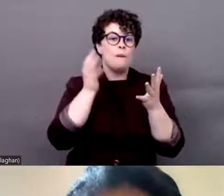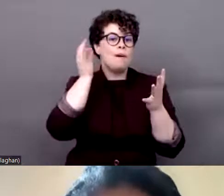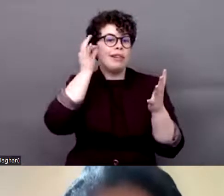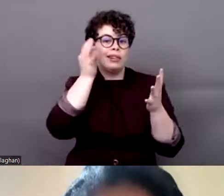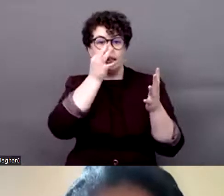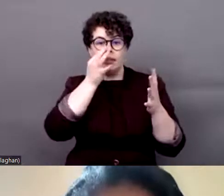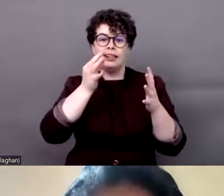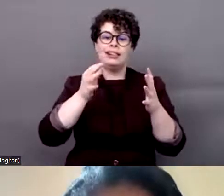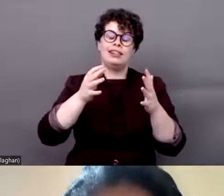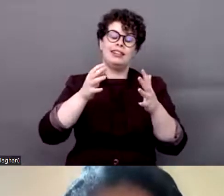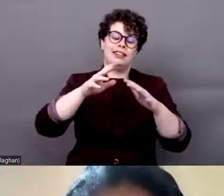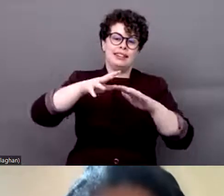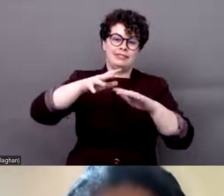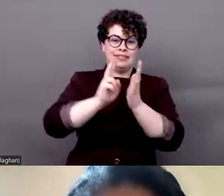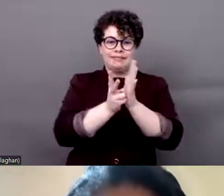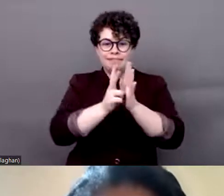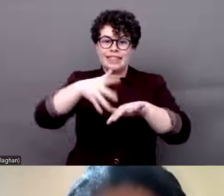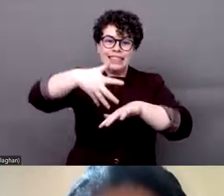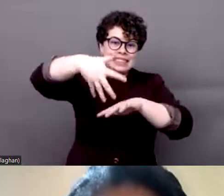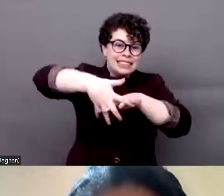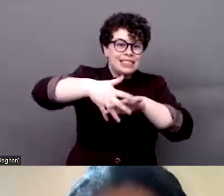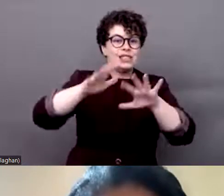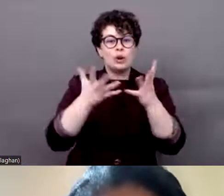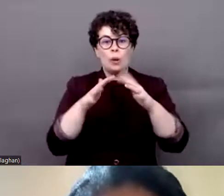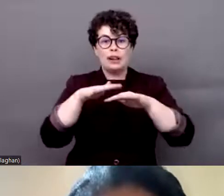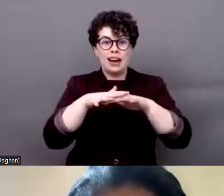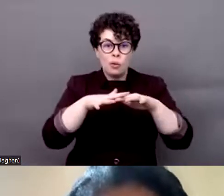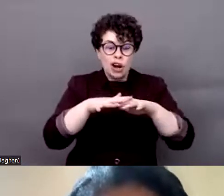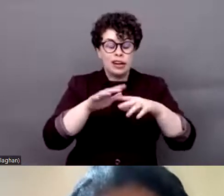and IDA minority groups and all the